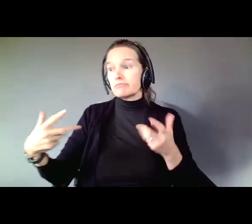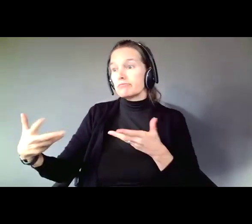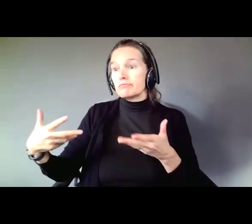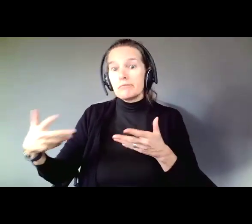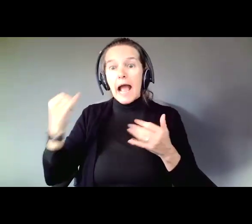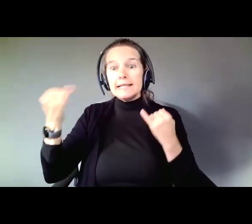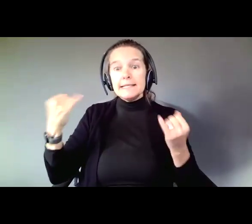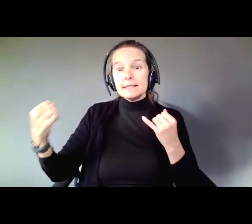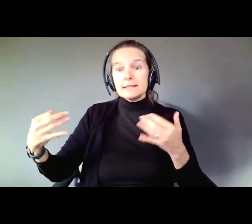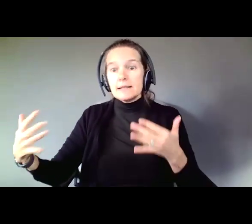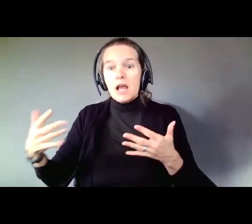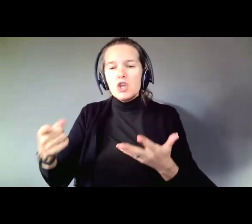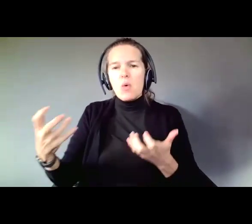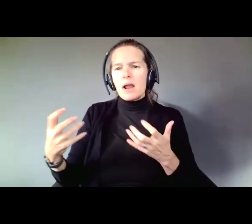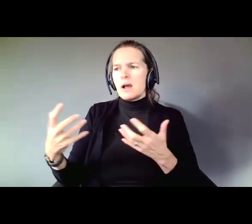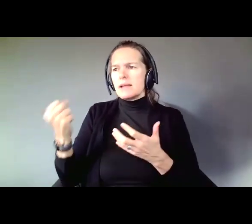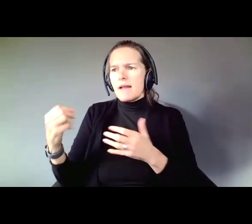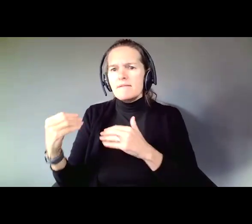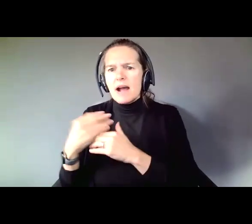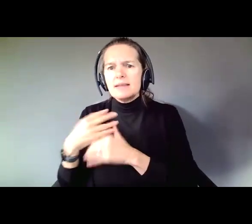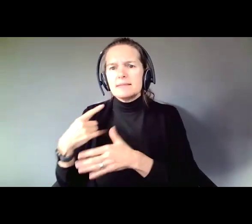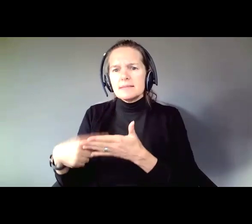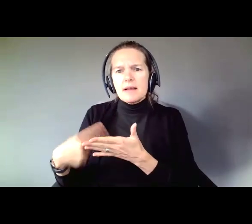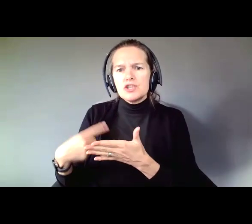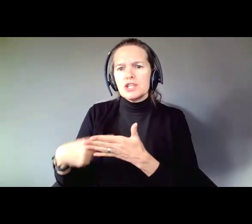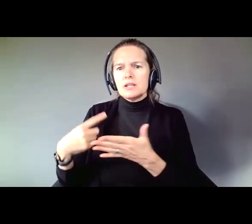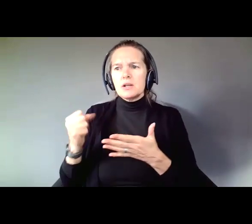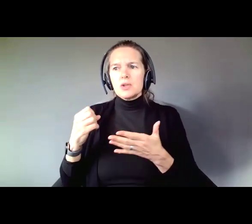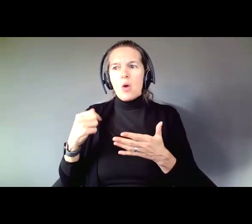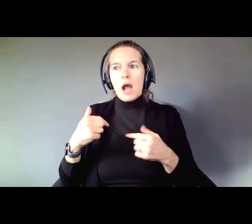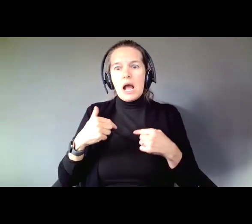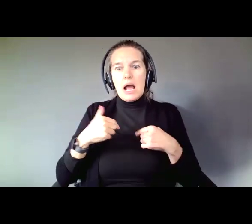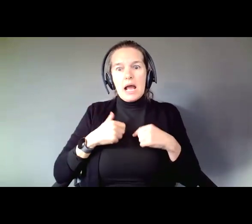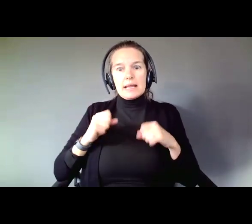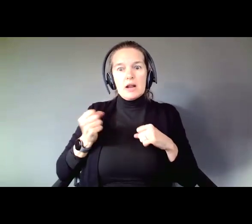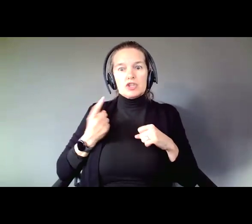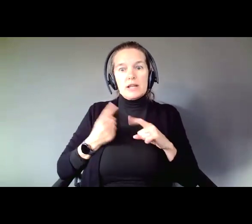debate, getting advice and discussions so I can understand from them what my options are